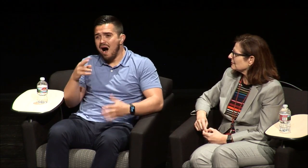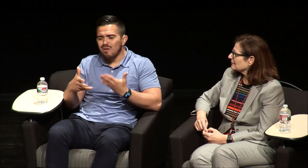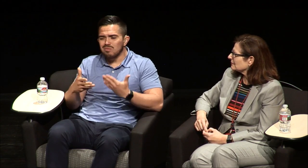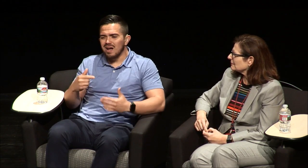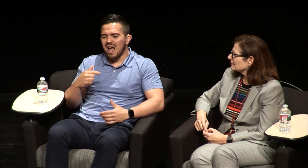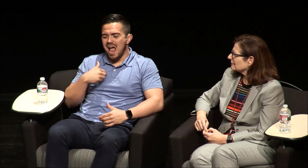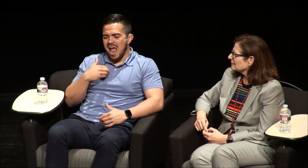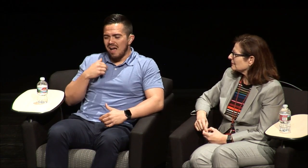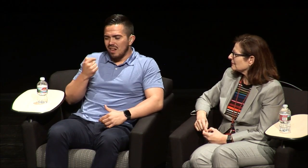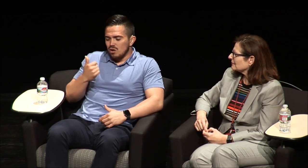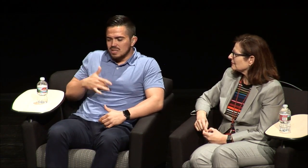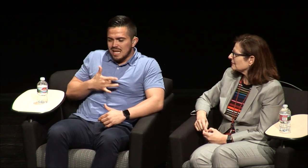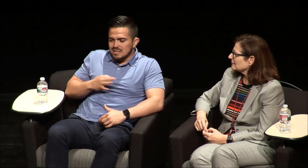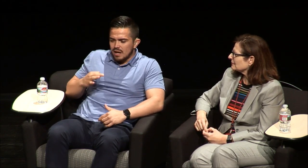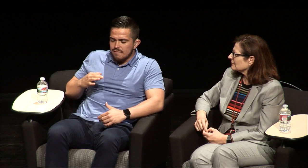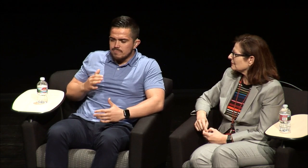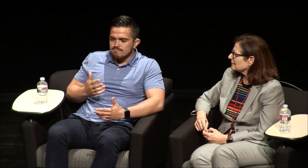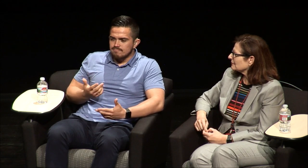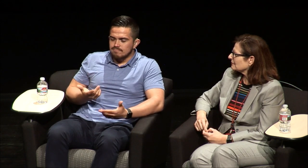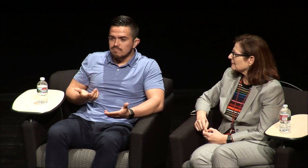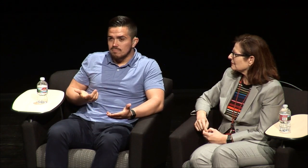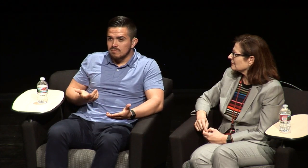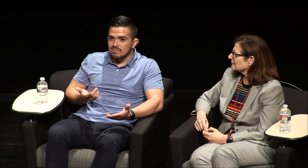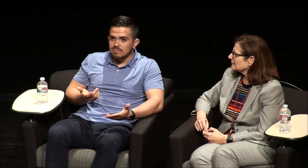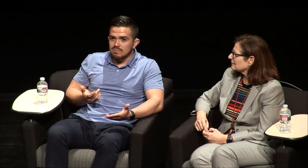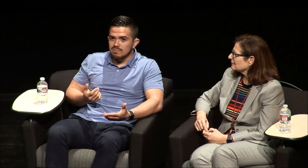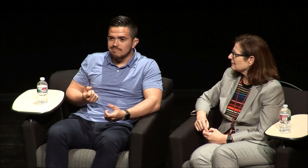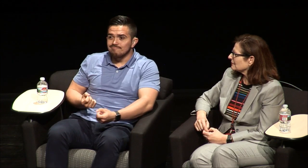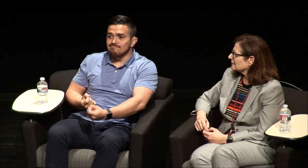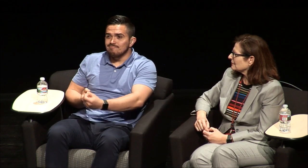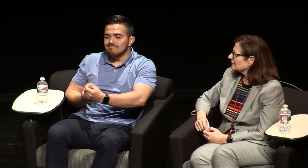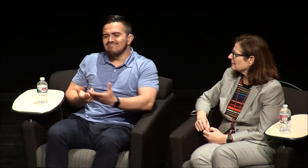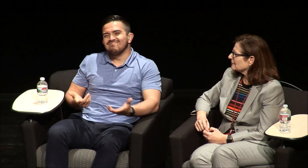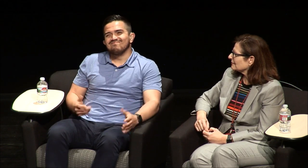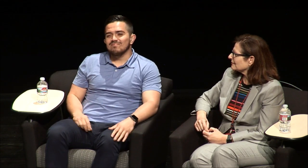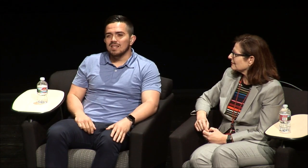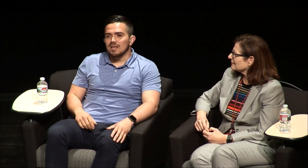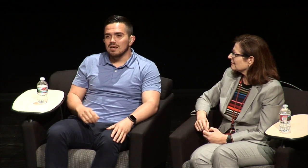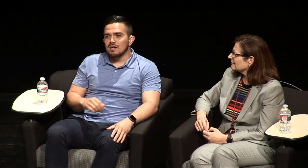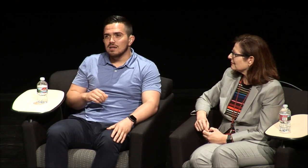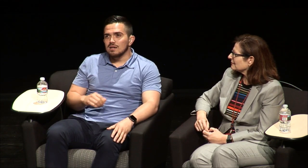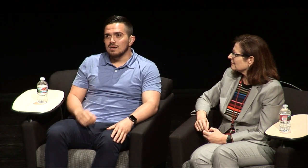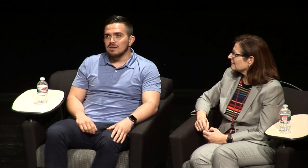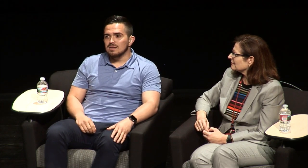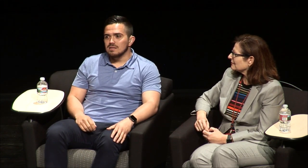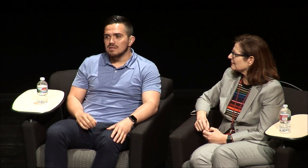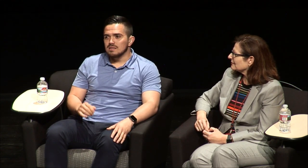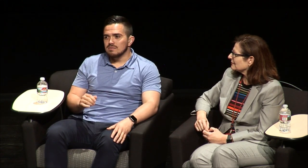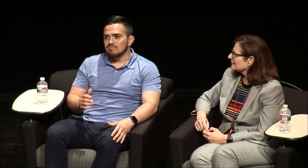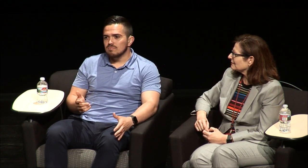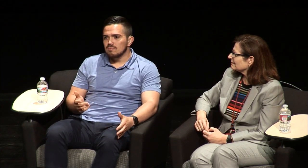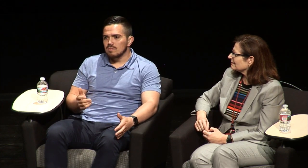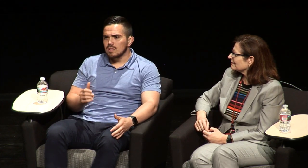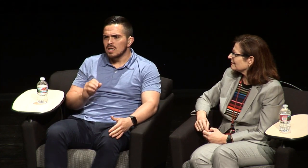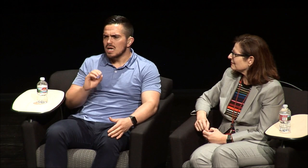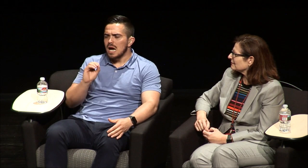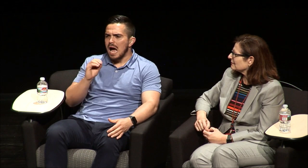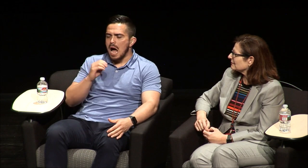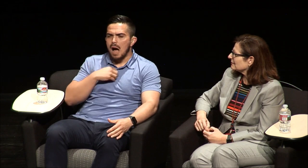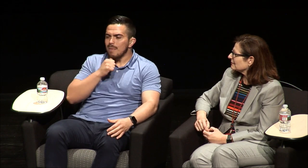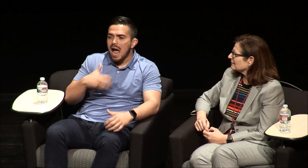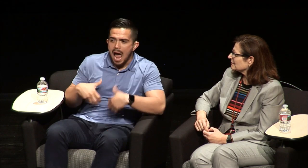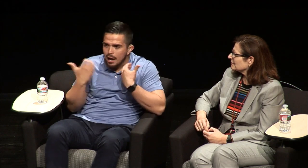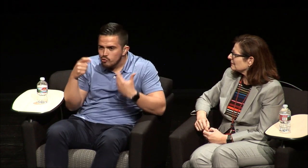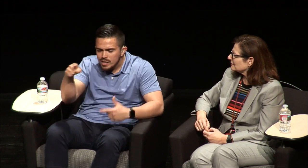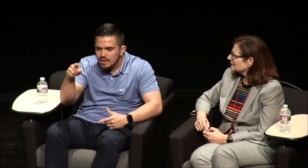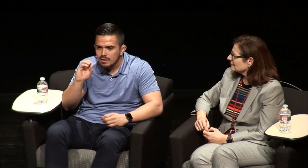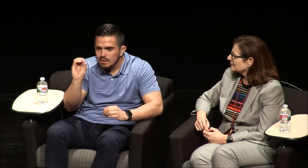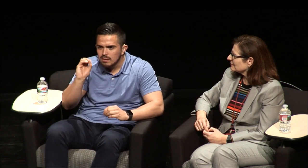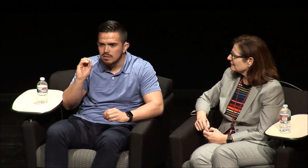I feel like the hearing world I get a little sense of you know I'm not angry